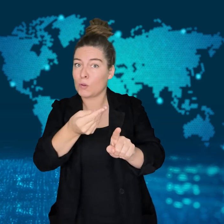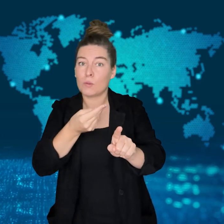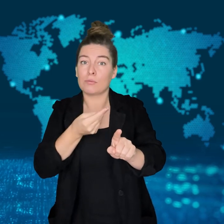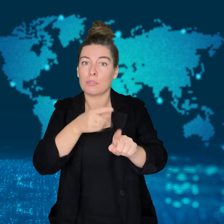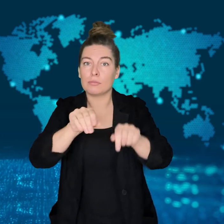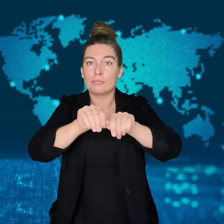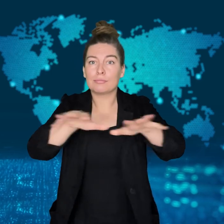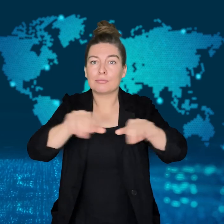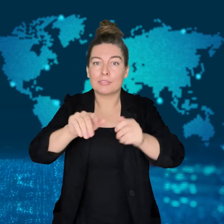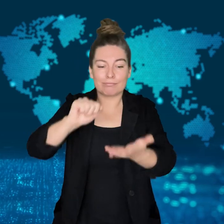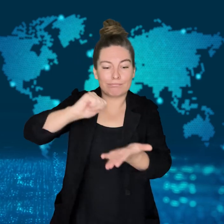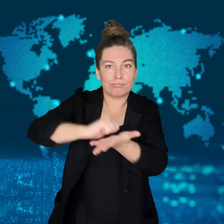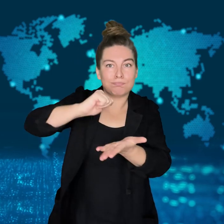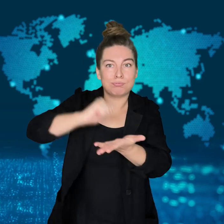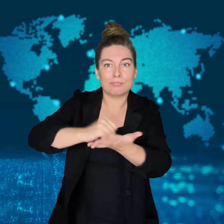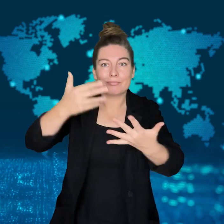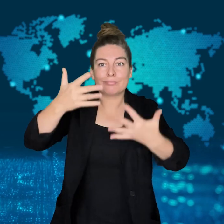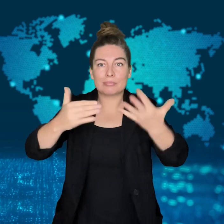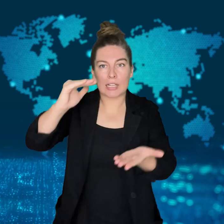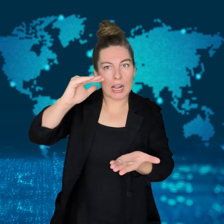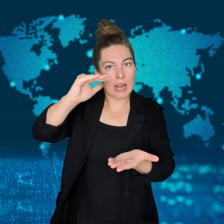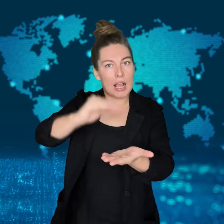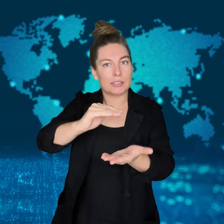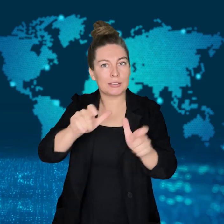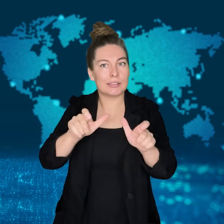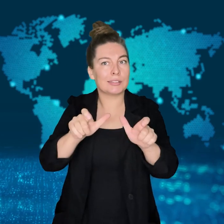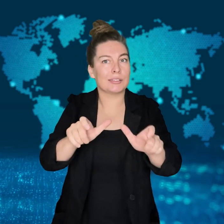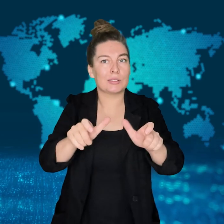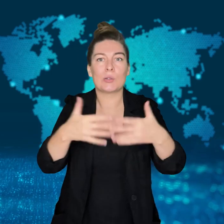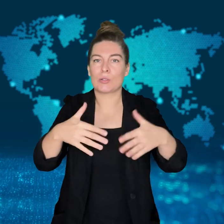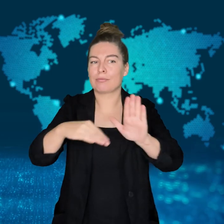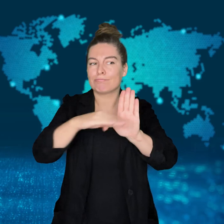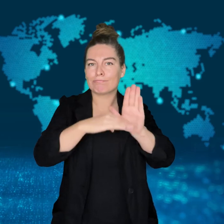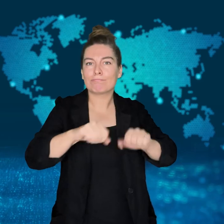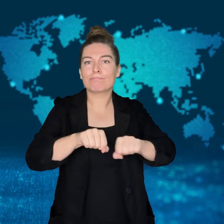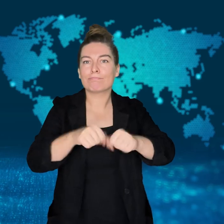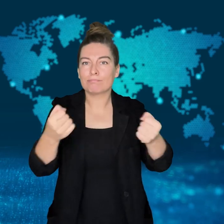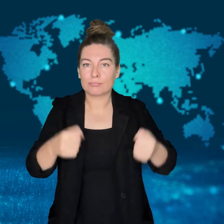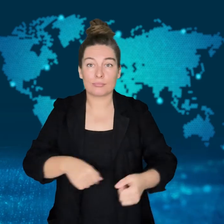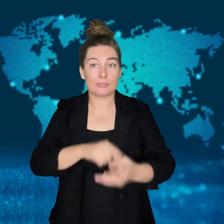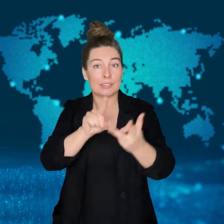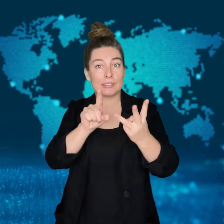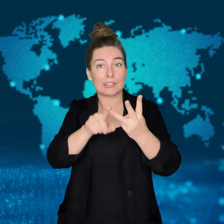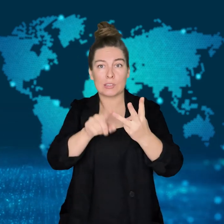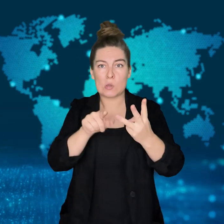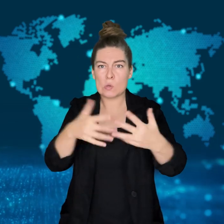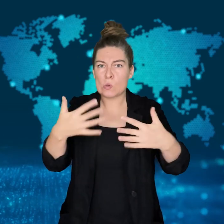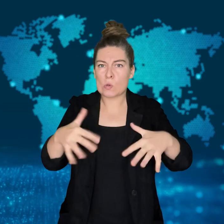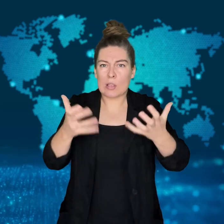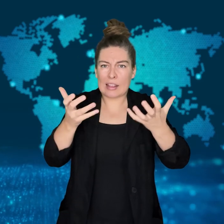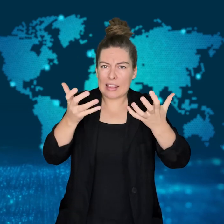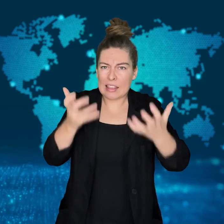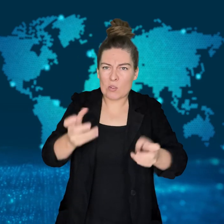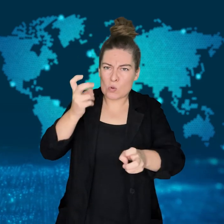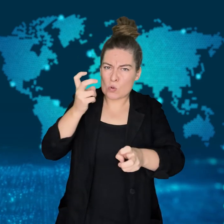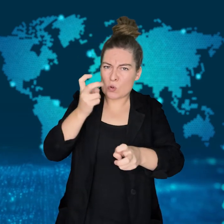favorable coverage in one of Israel's top papers.